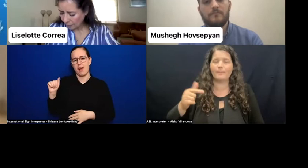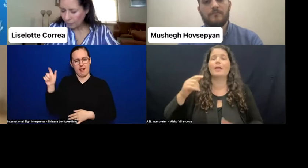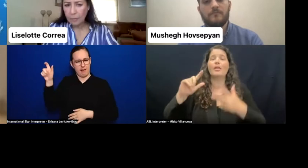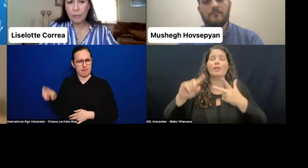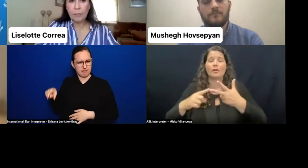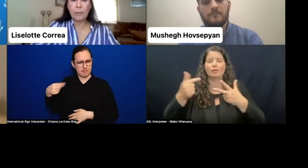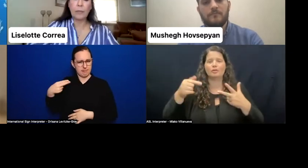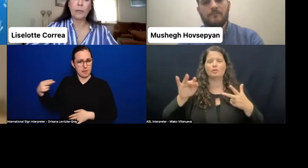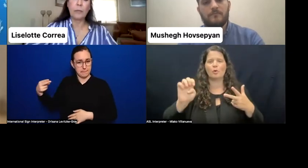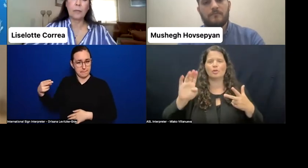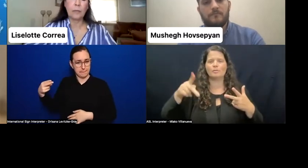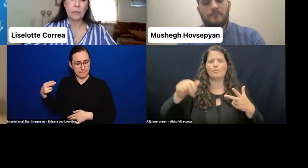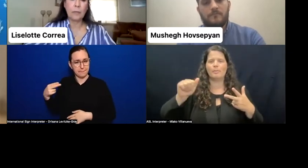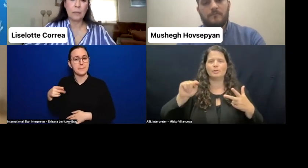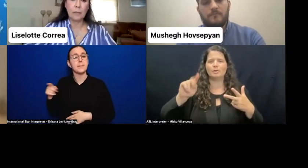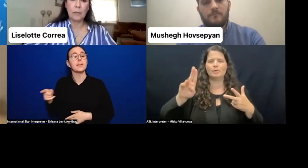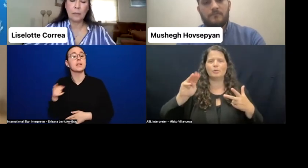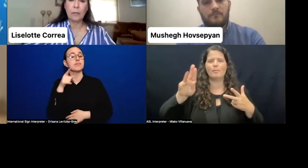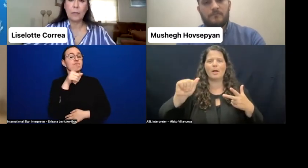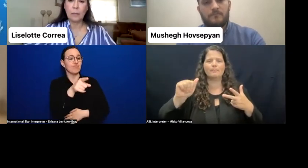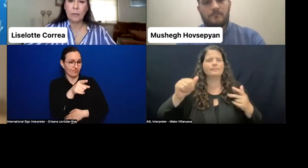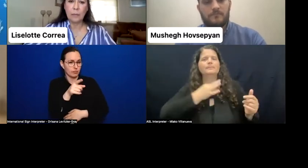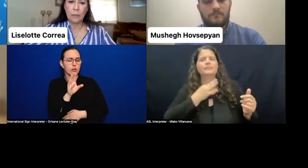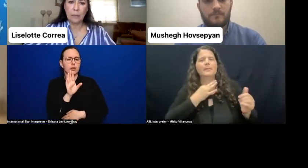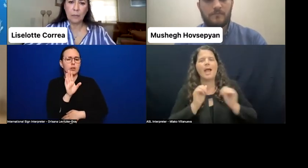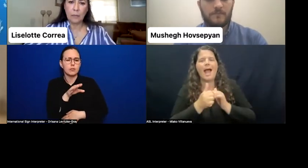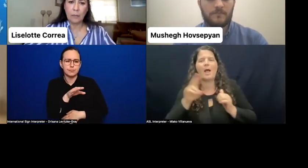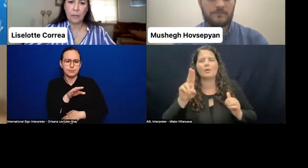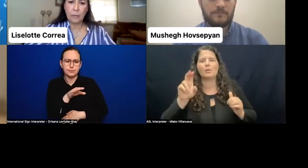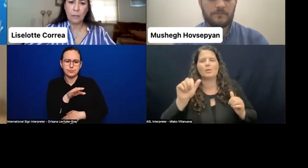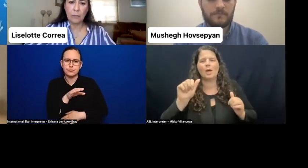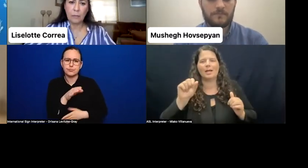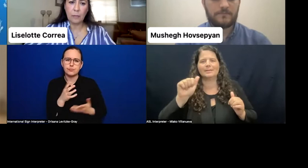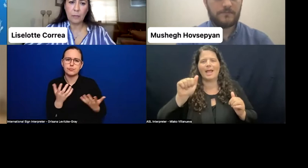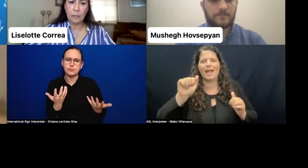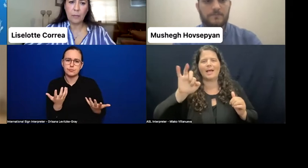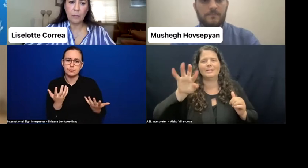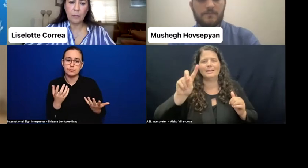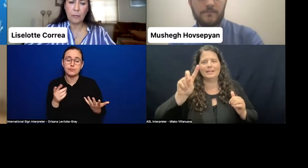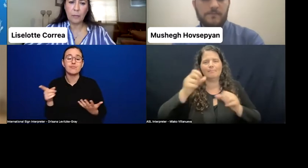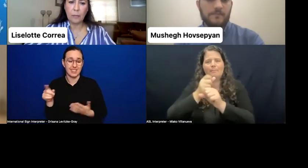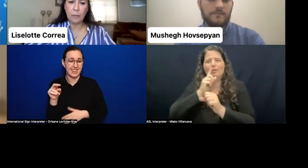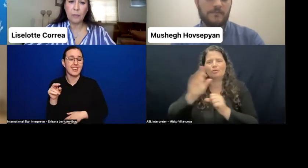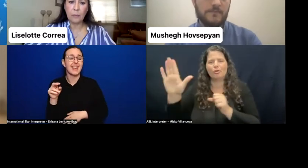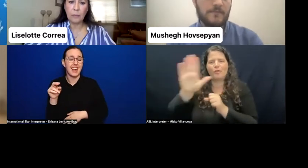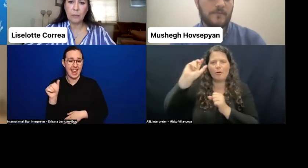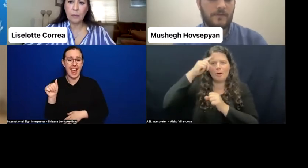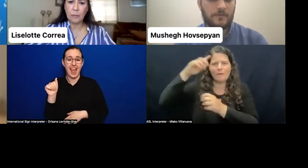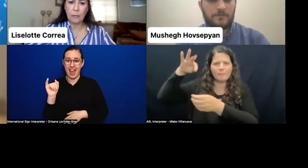"I want to know how USAID is tasking governments to ensure that elections are inclusive?" Amazing.